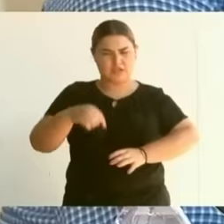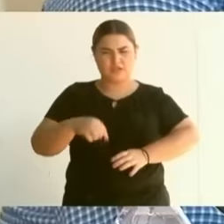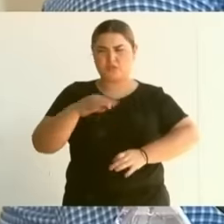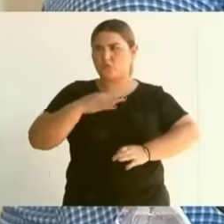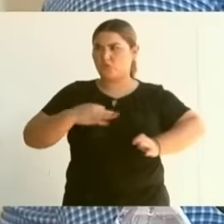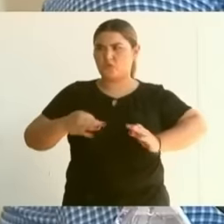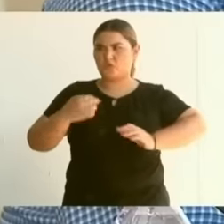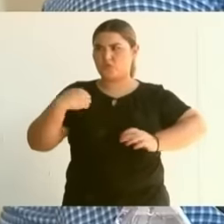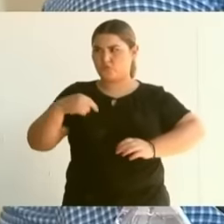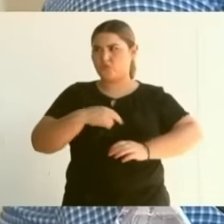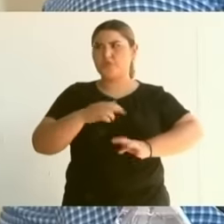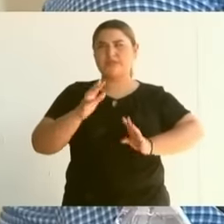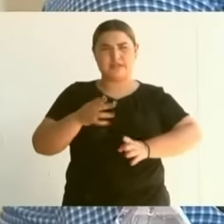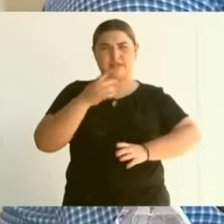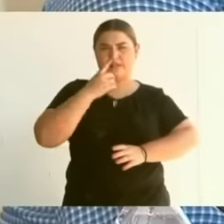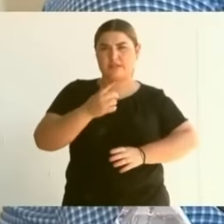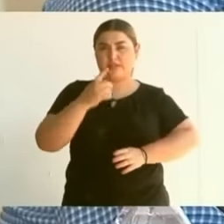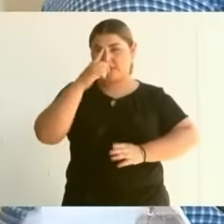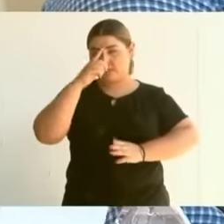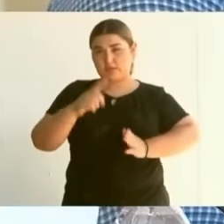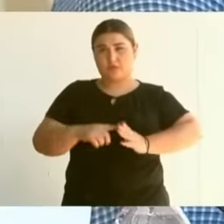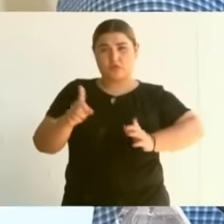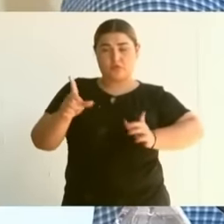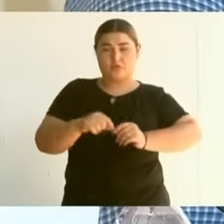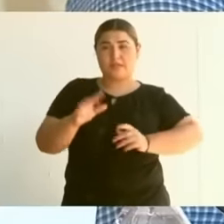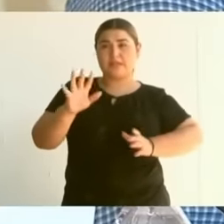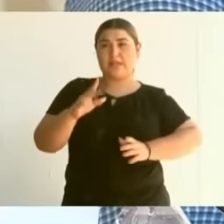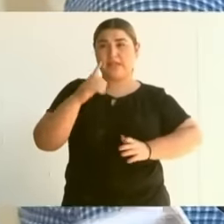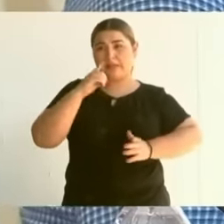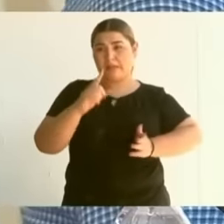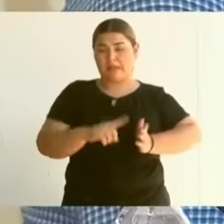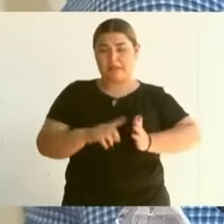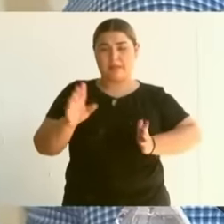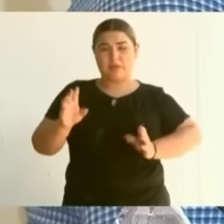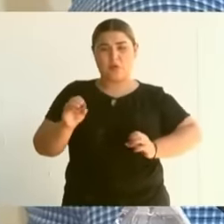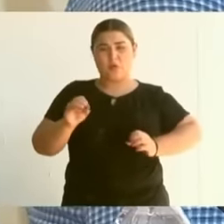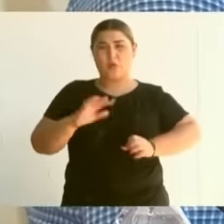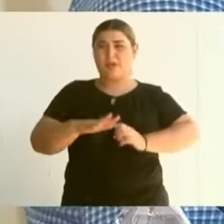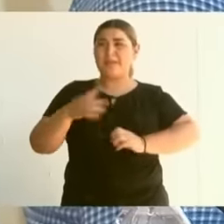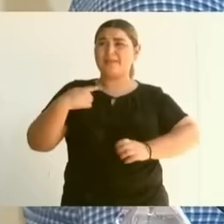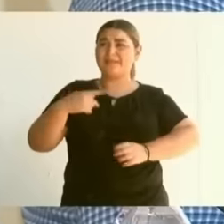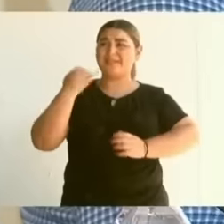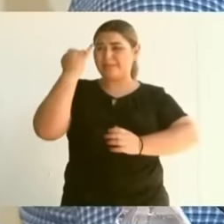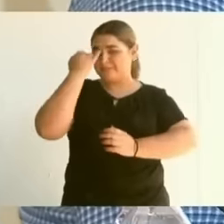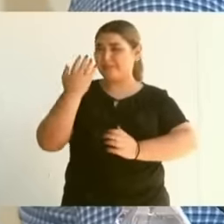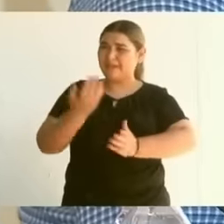in the demands in the demands In the approaches they have made but also